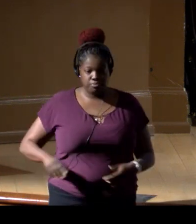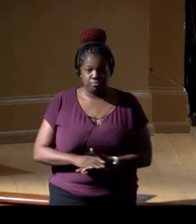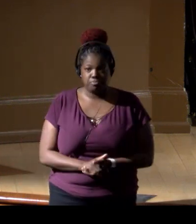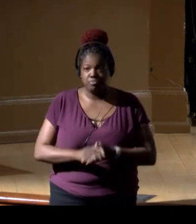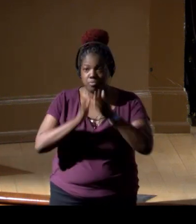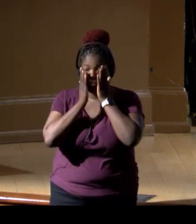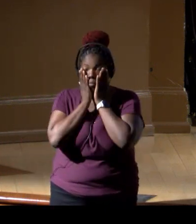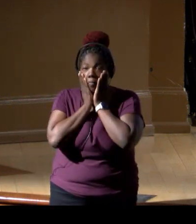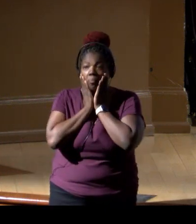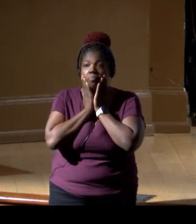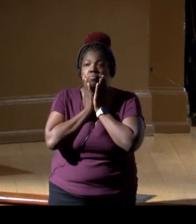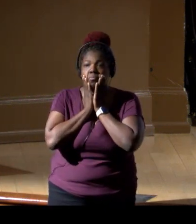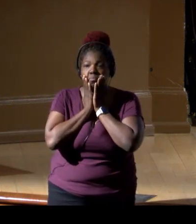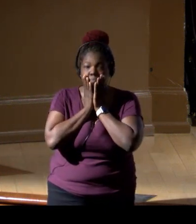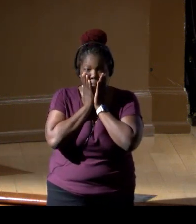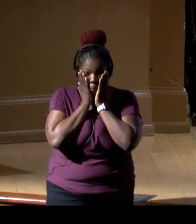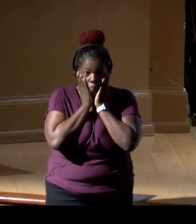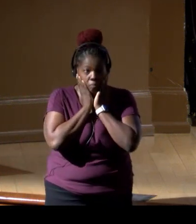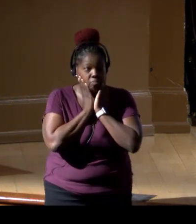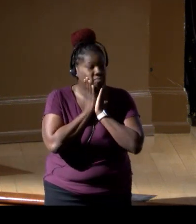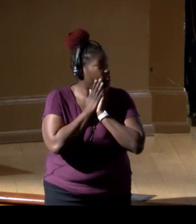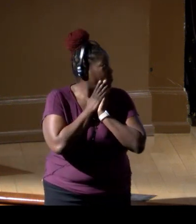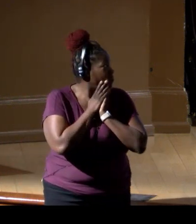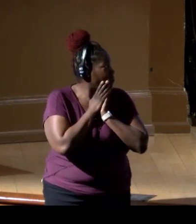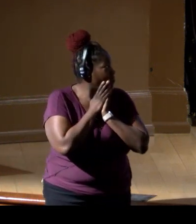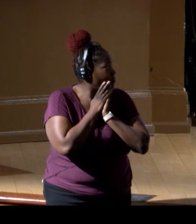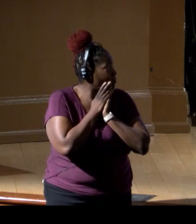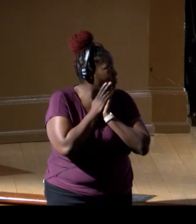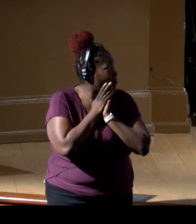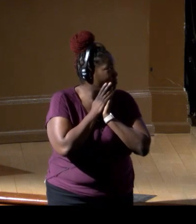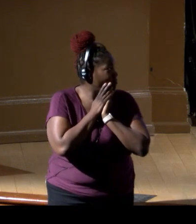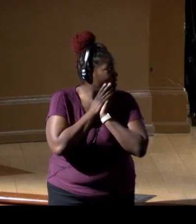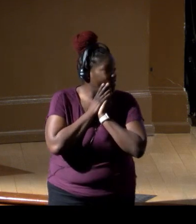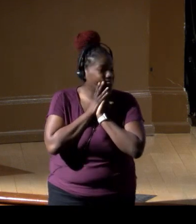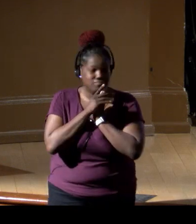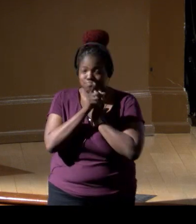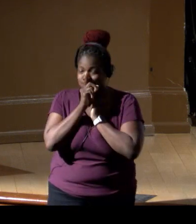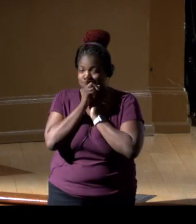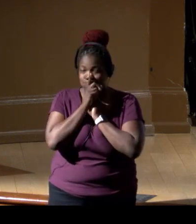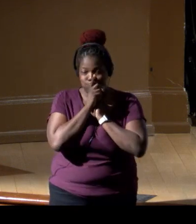(panelists murmuring) Partnerships.